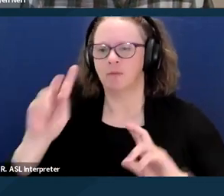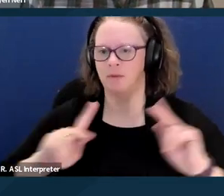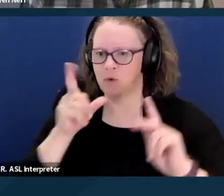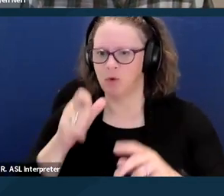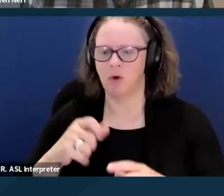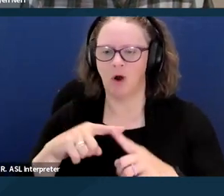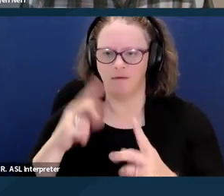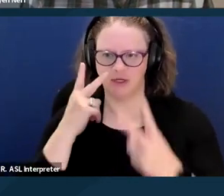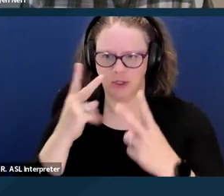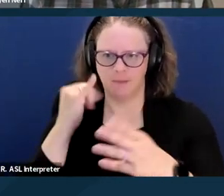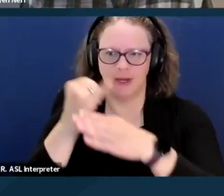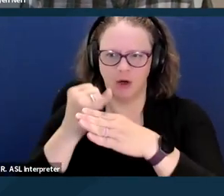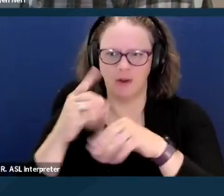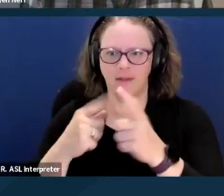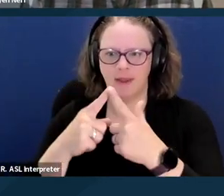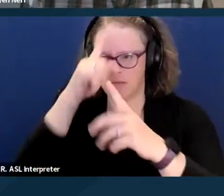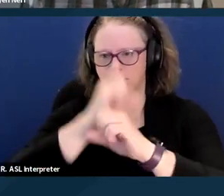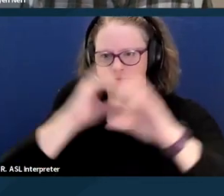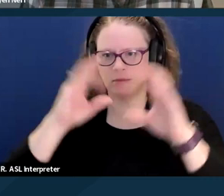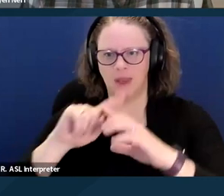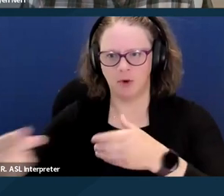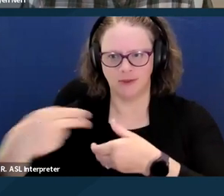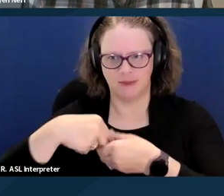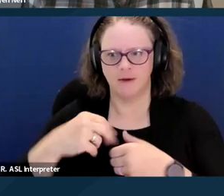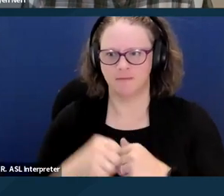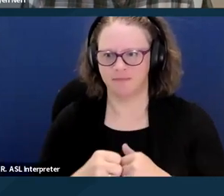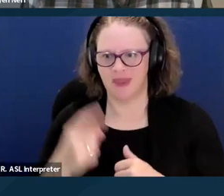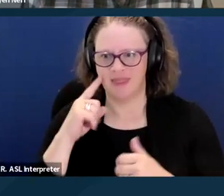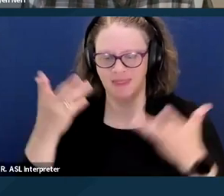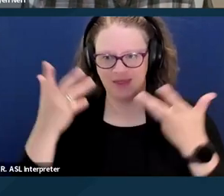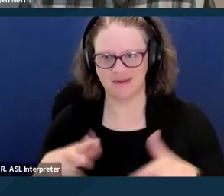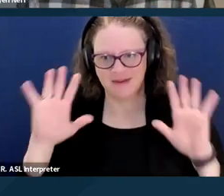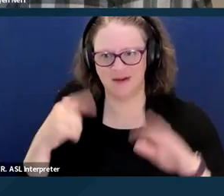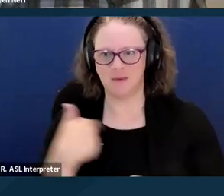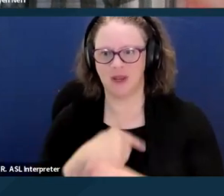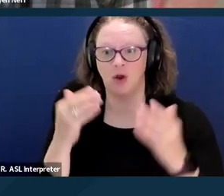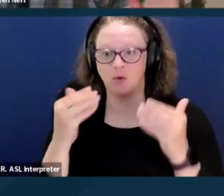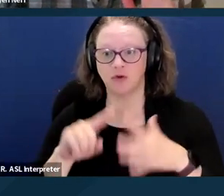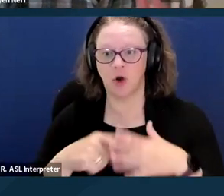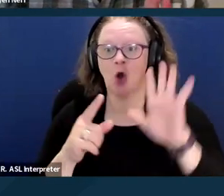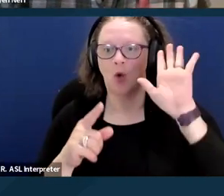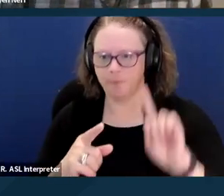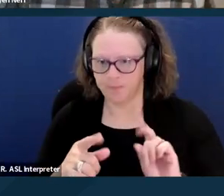And yeah, I think that is it. And we can get started. Oh, some preliminary matters.